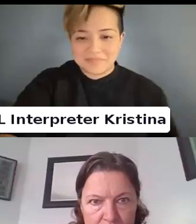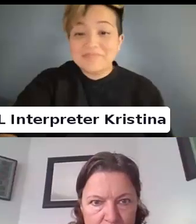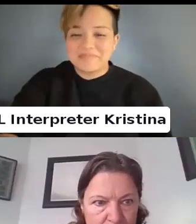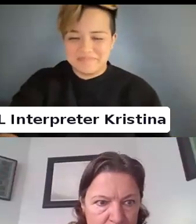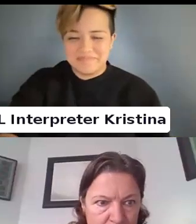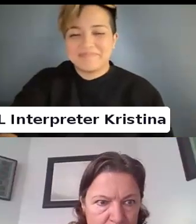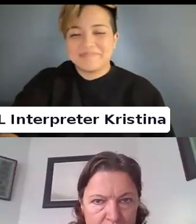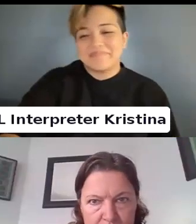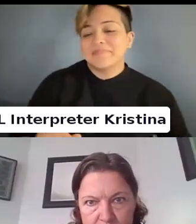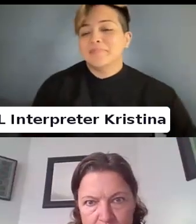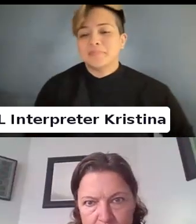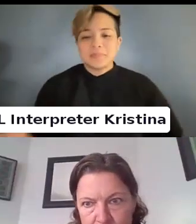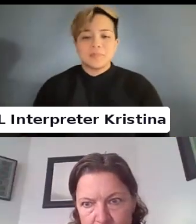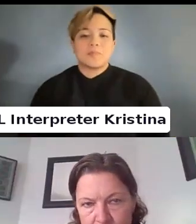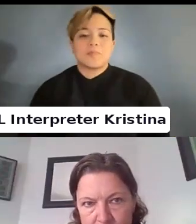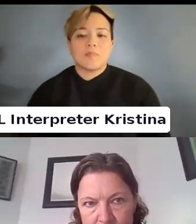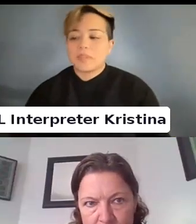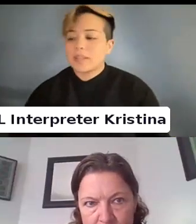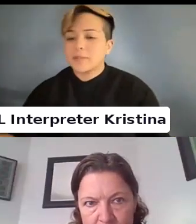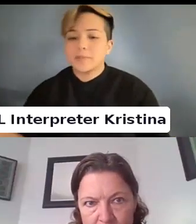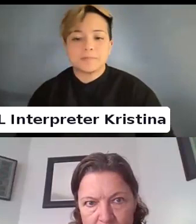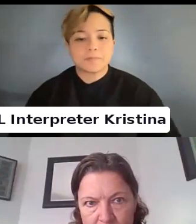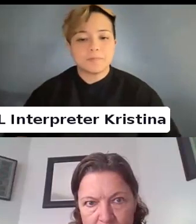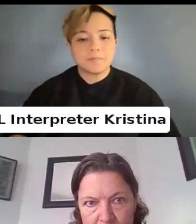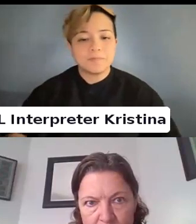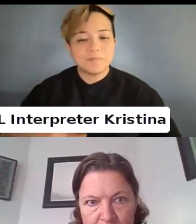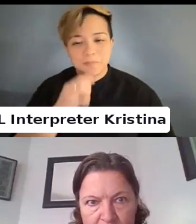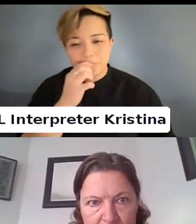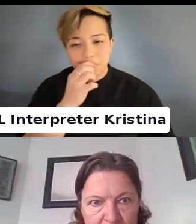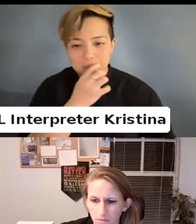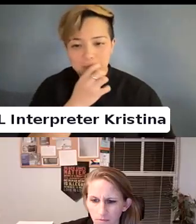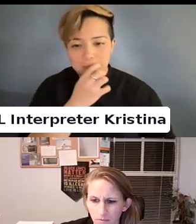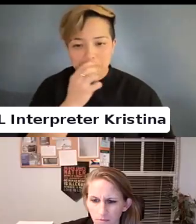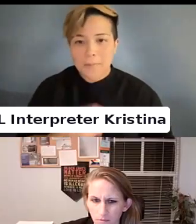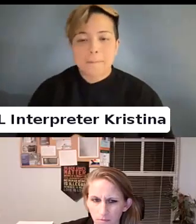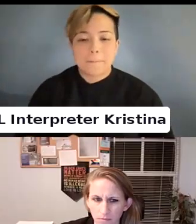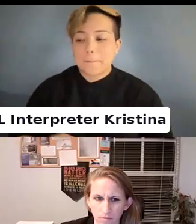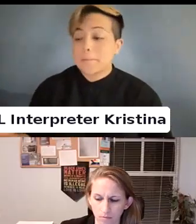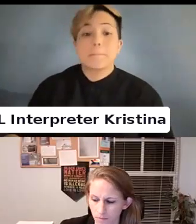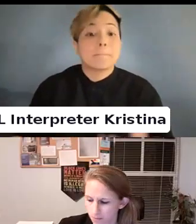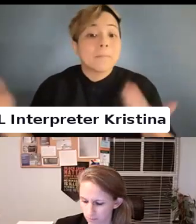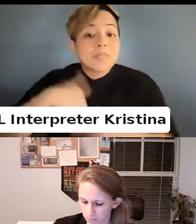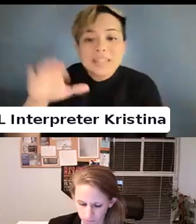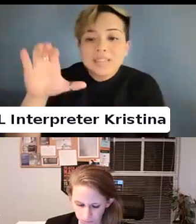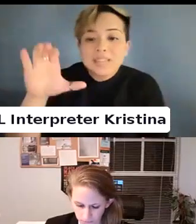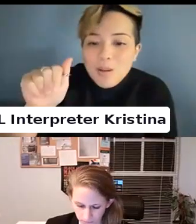This is Claudia.